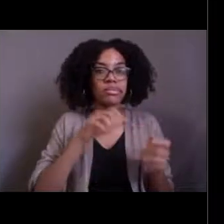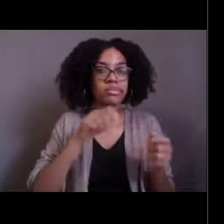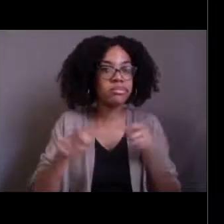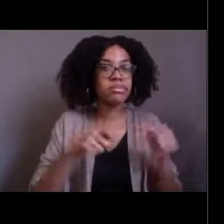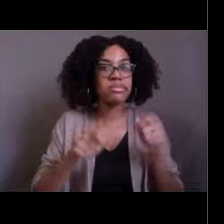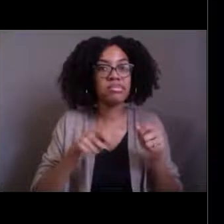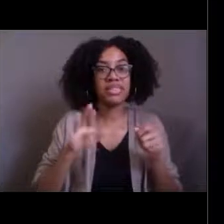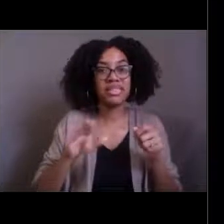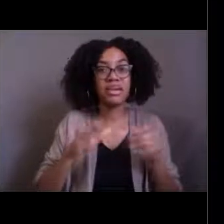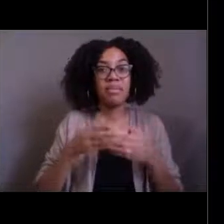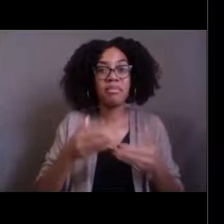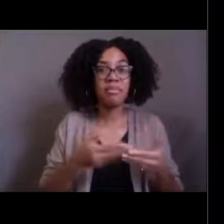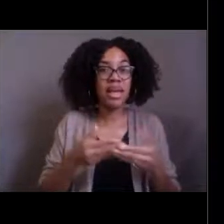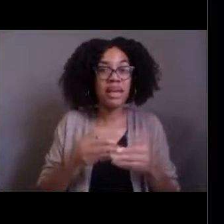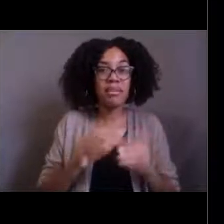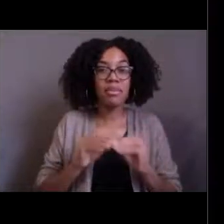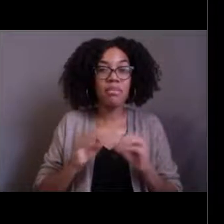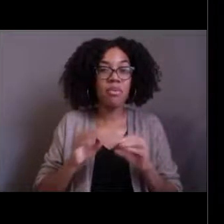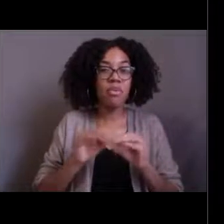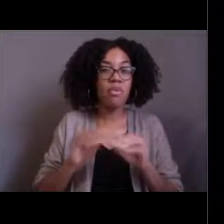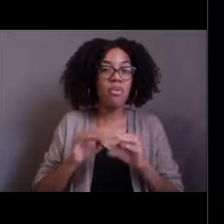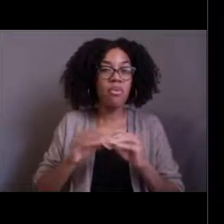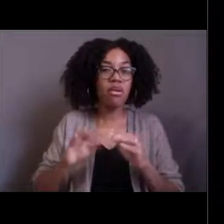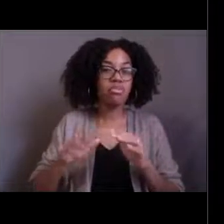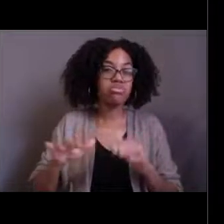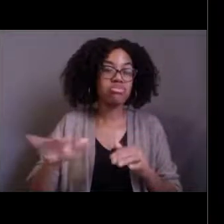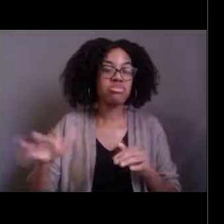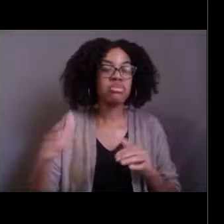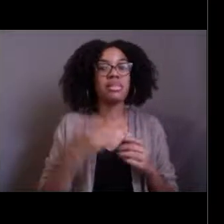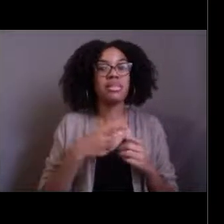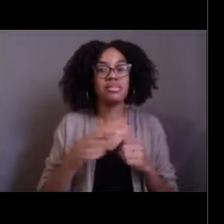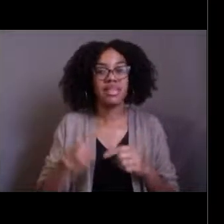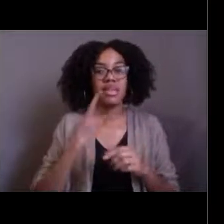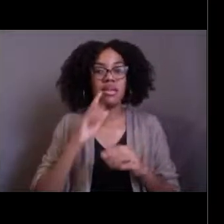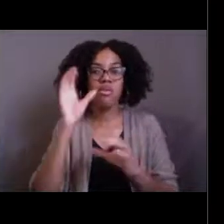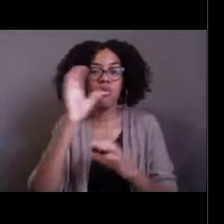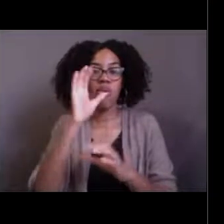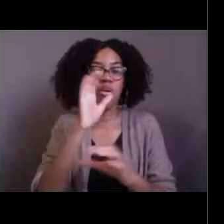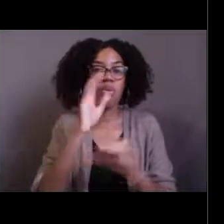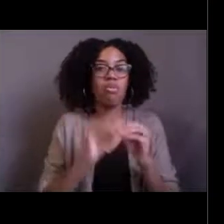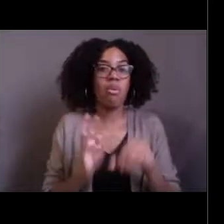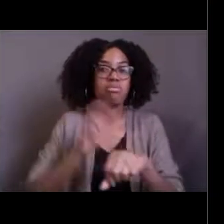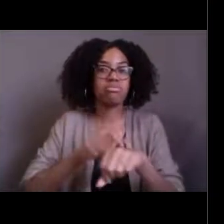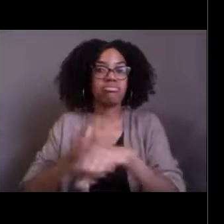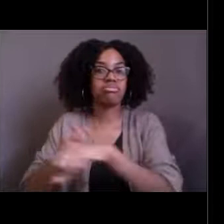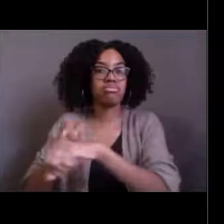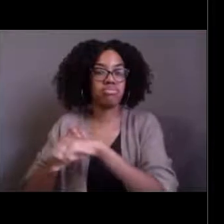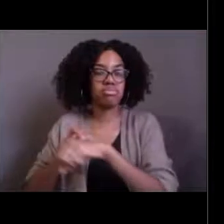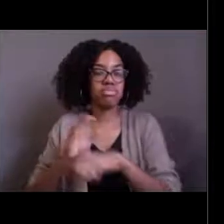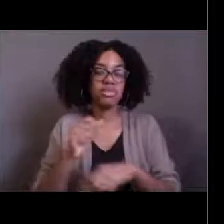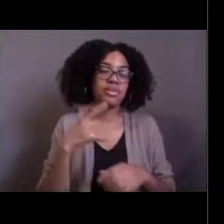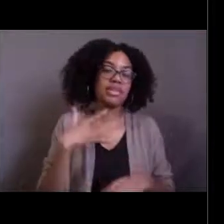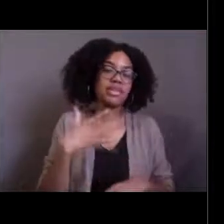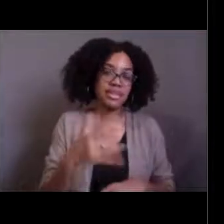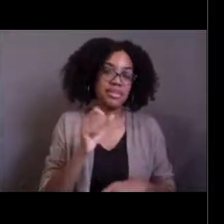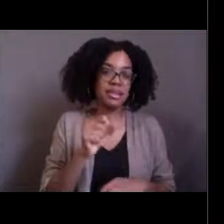their babies can find new hosts. So usually that ends up happening. That's a big generalization but that's usually what ends up.